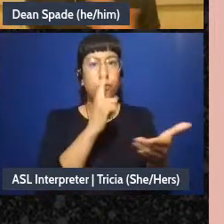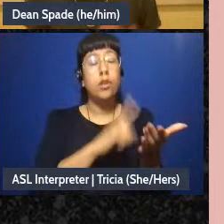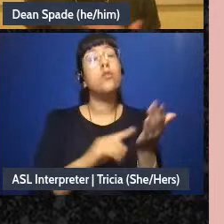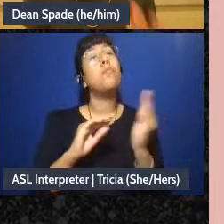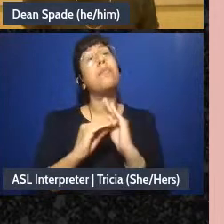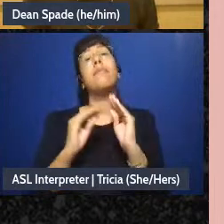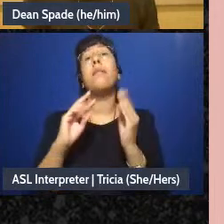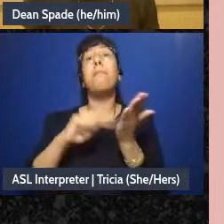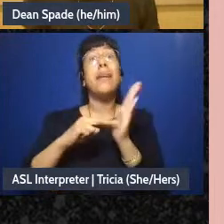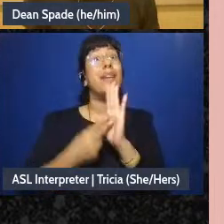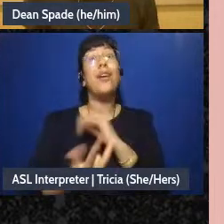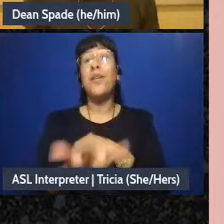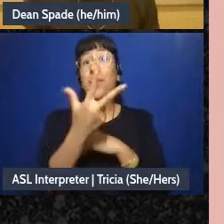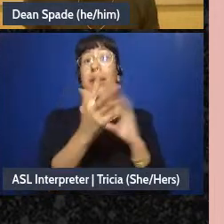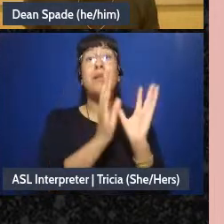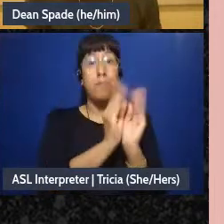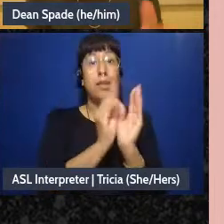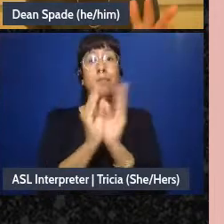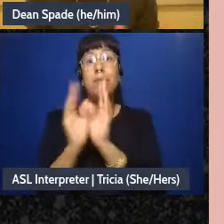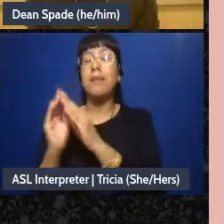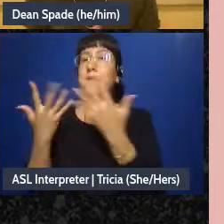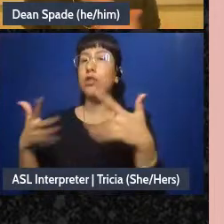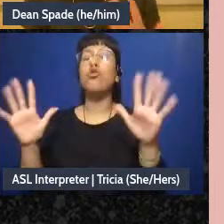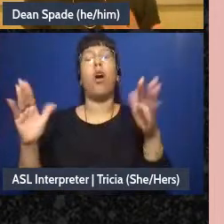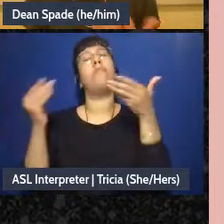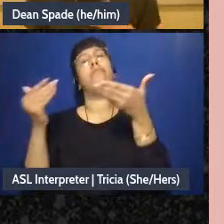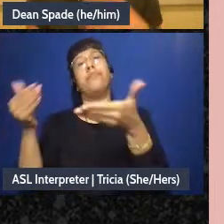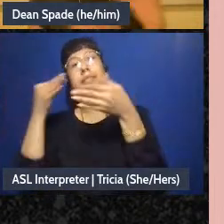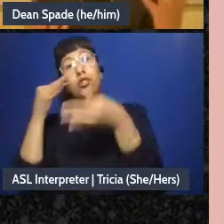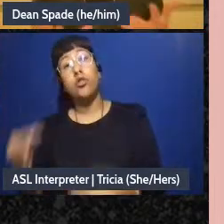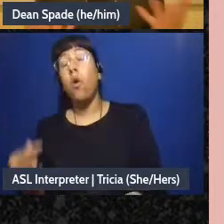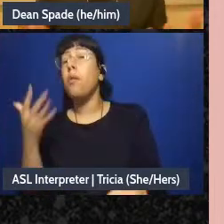get to the decision-making moment, or it could all happen in one meeting depending on, like, how big